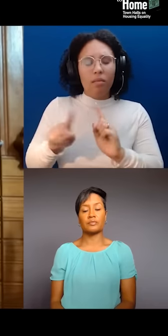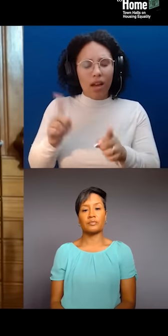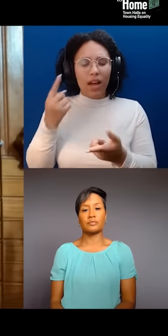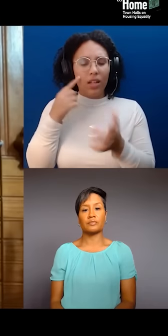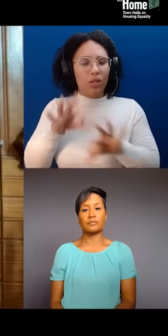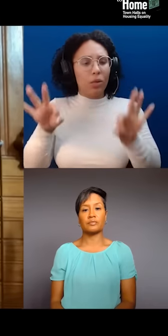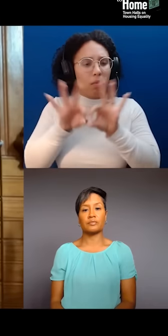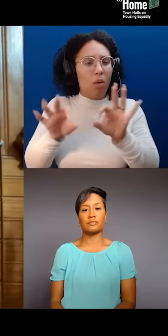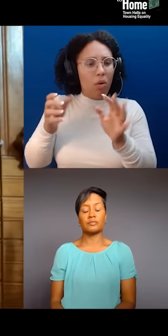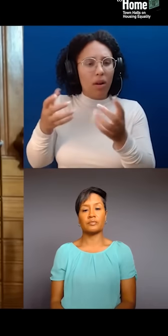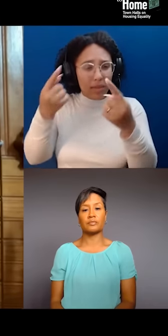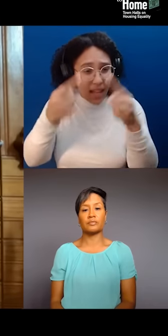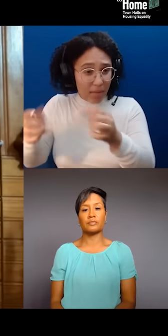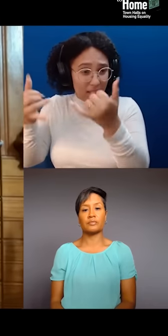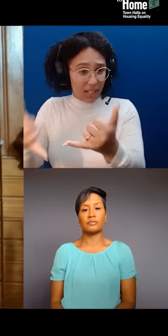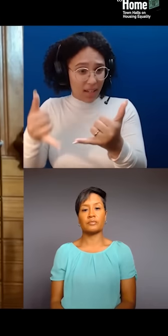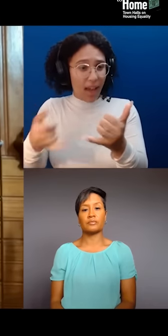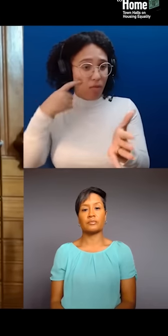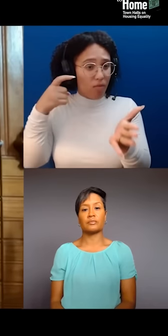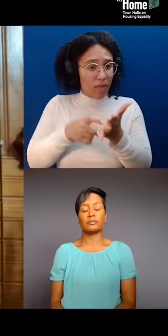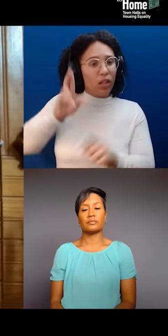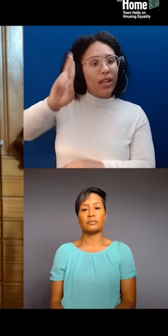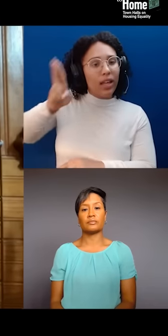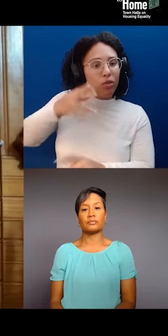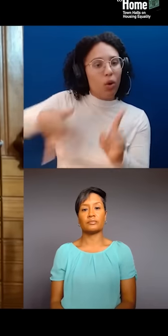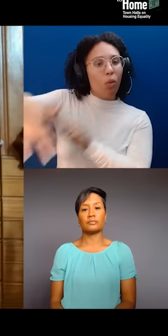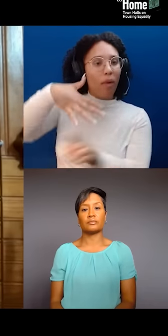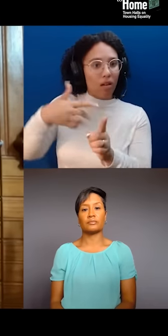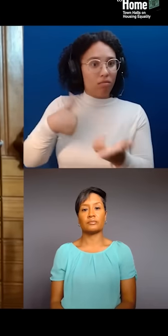the history of displacement, we can understand how it operates